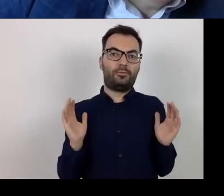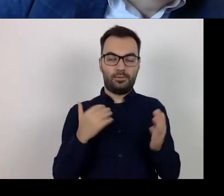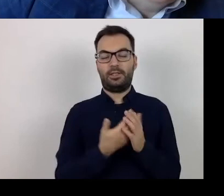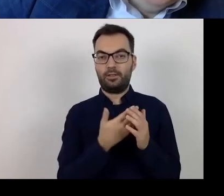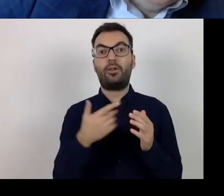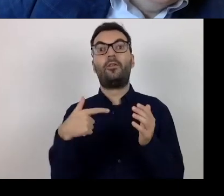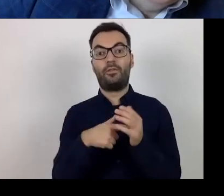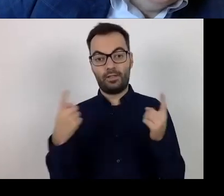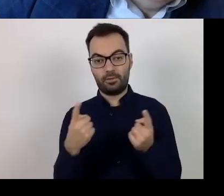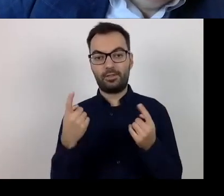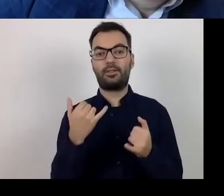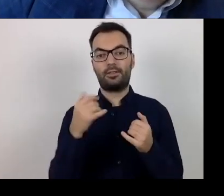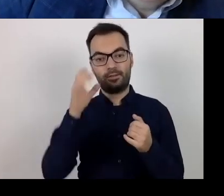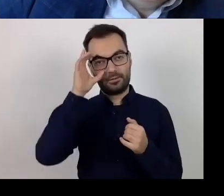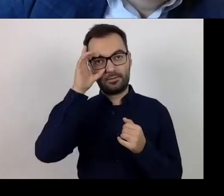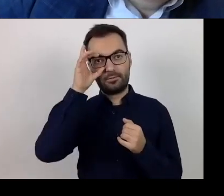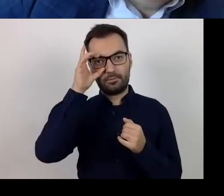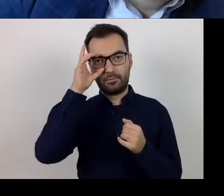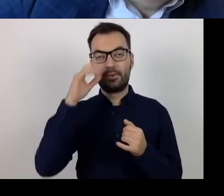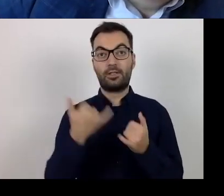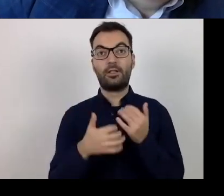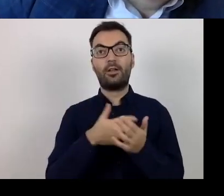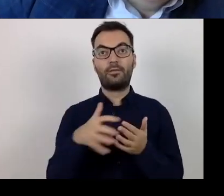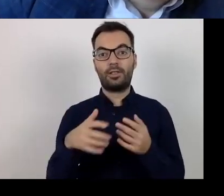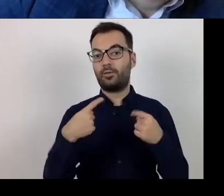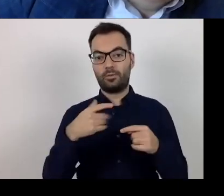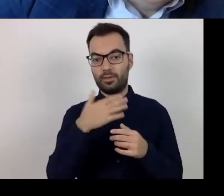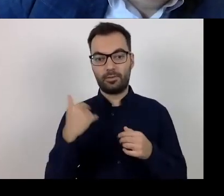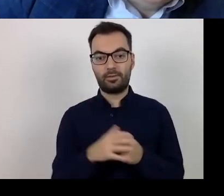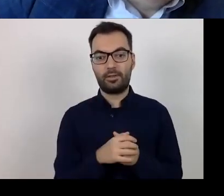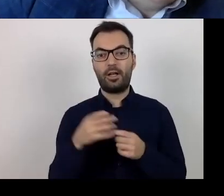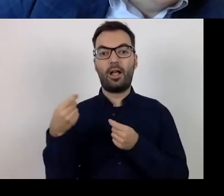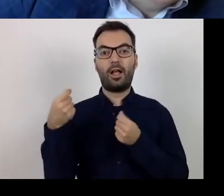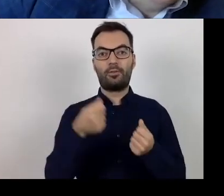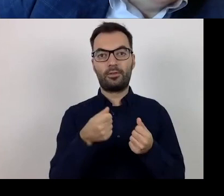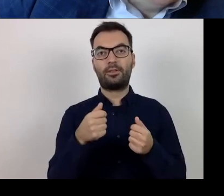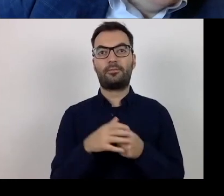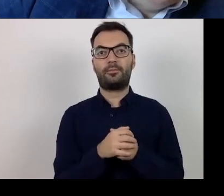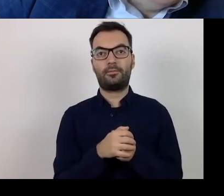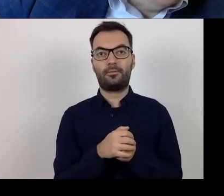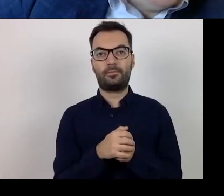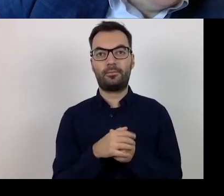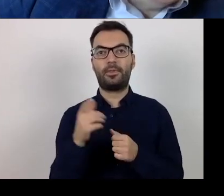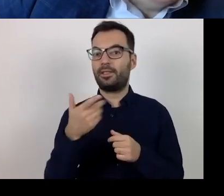and when one does not incur expenditure, one does not deserve a refund.